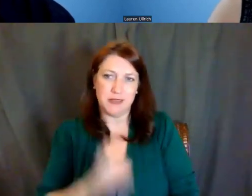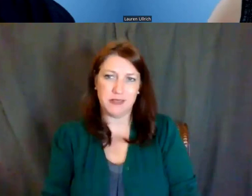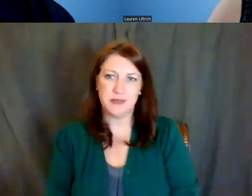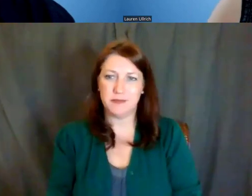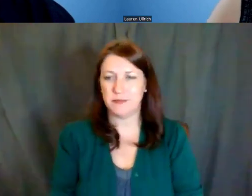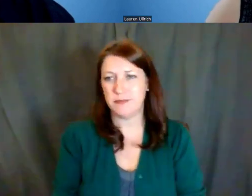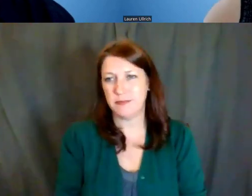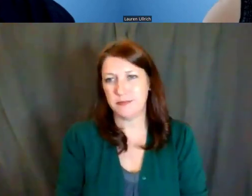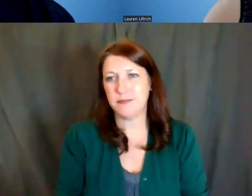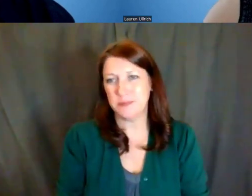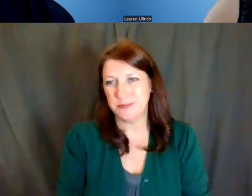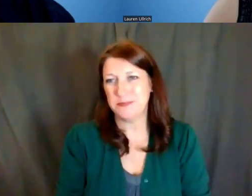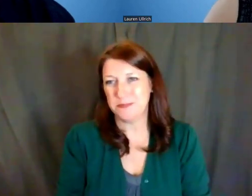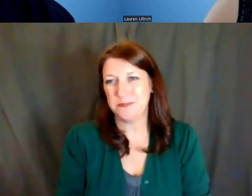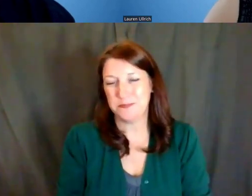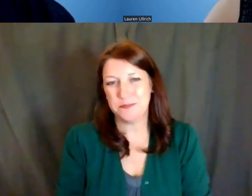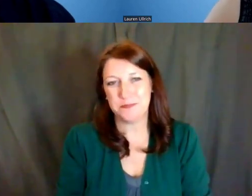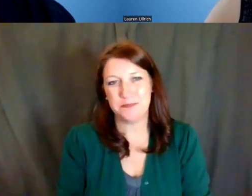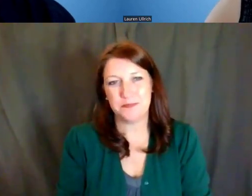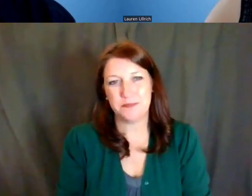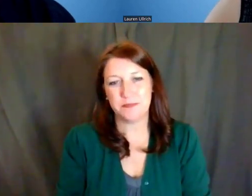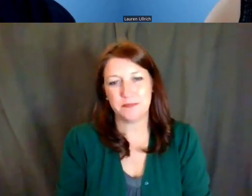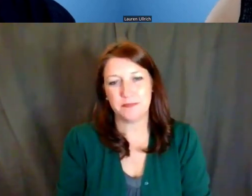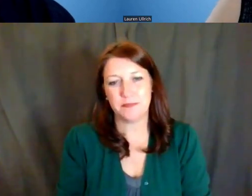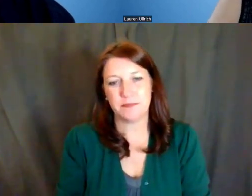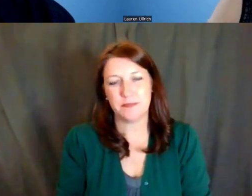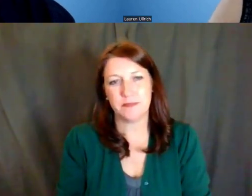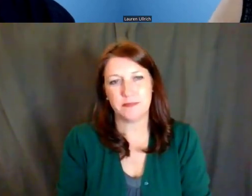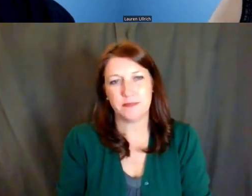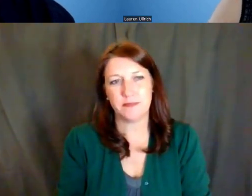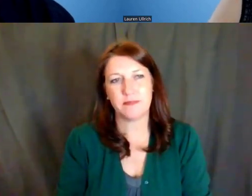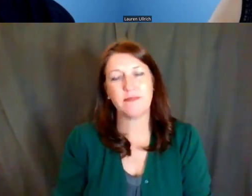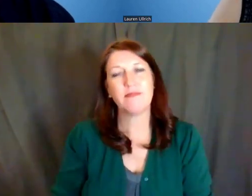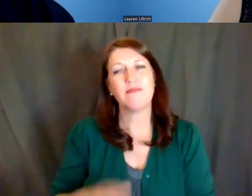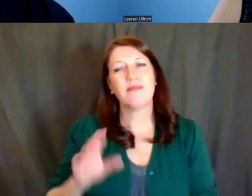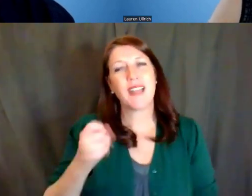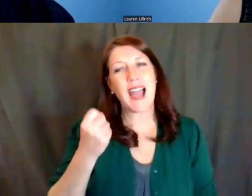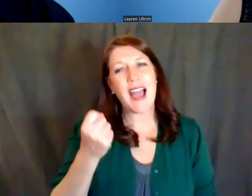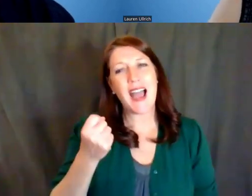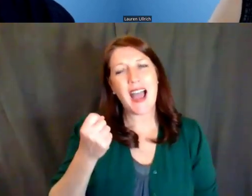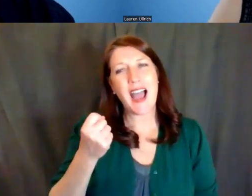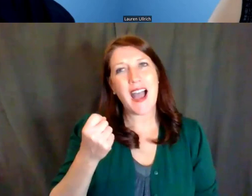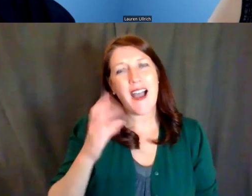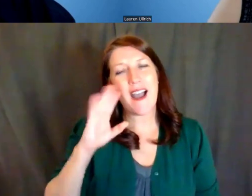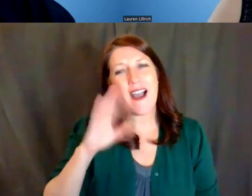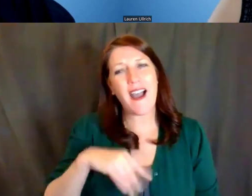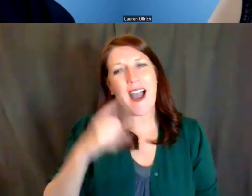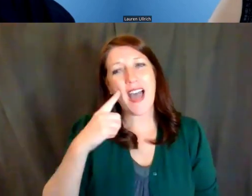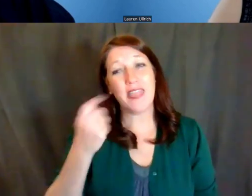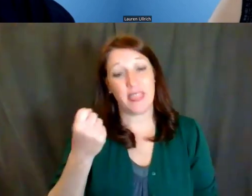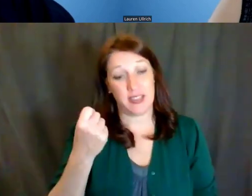Dr. Lauren Ullrich: Yes. And I think different ICs will approach these things differently.